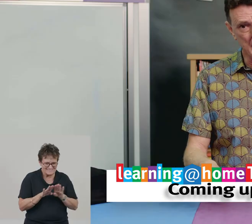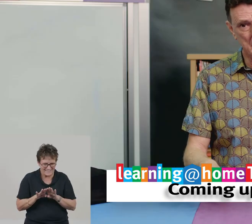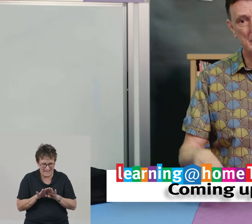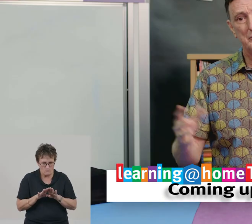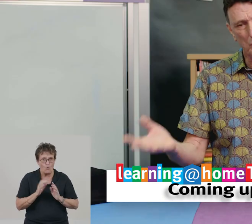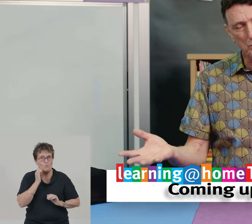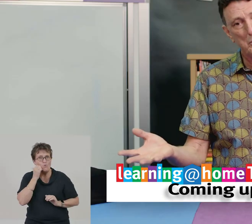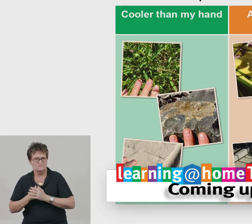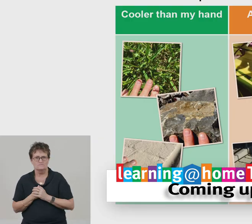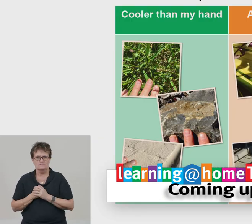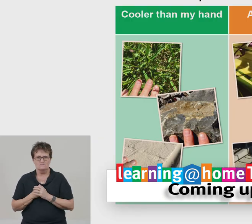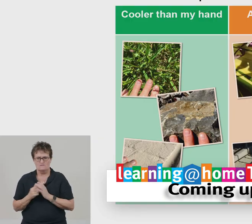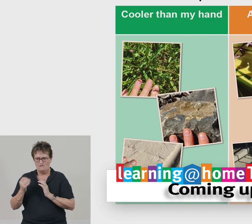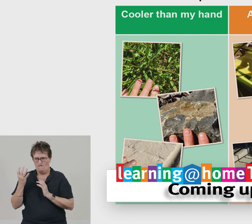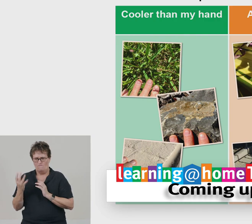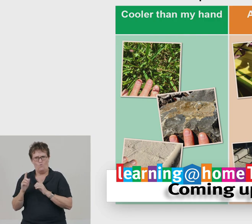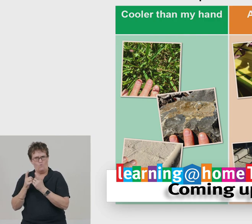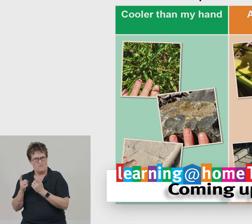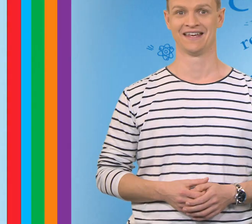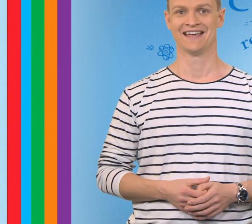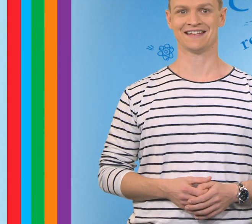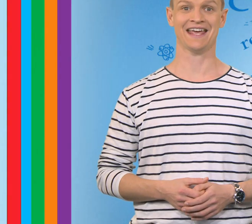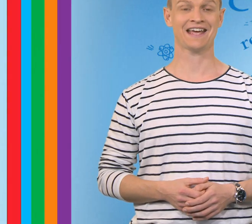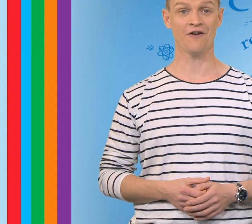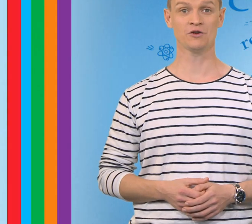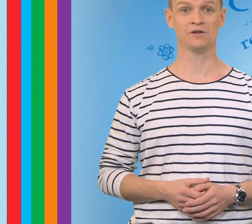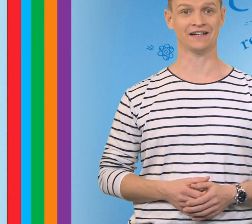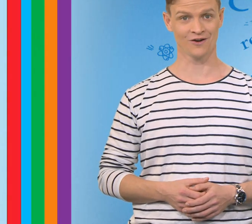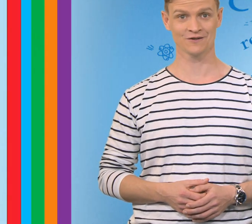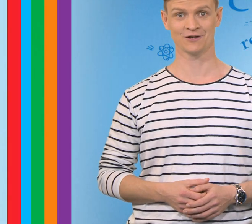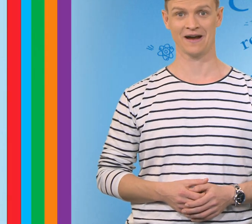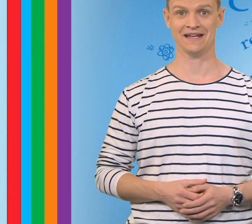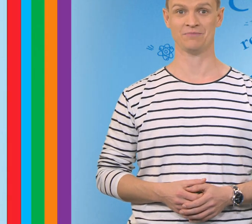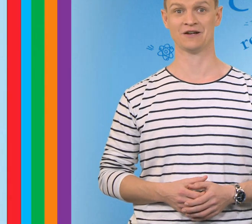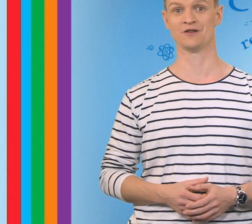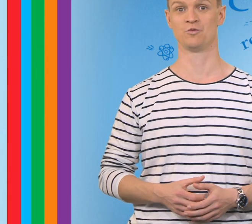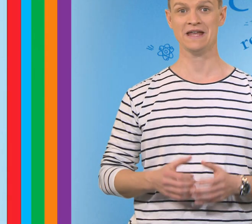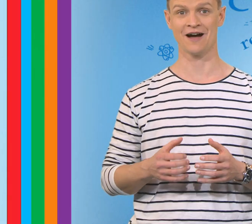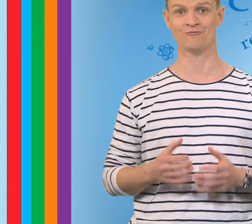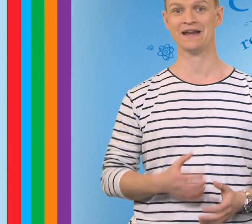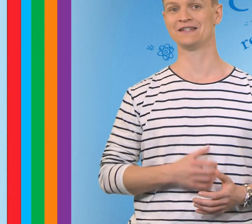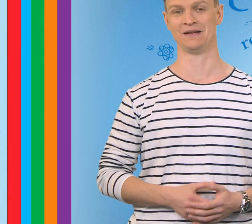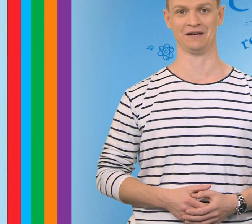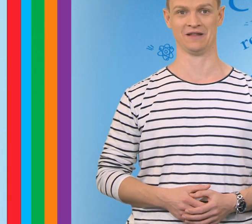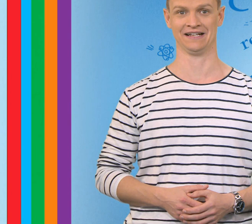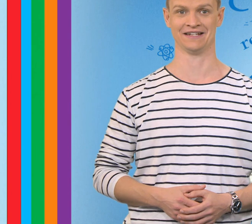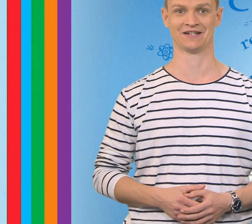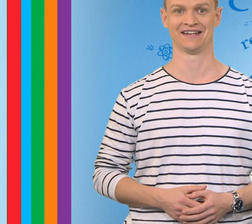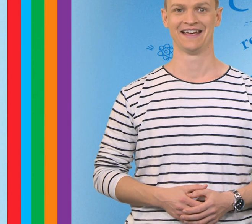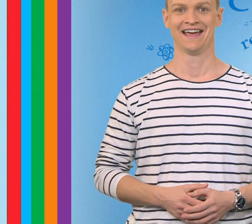and Science will be a study of heat energy. So get comfortable and concentrating, because we are ready to begin with English.